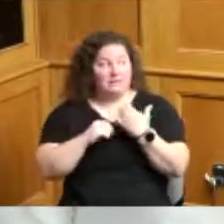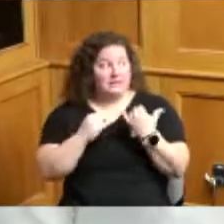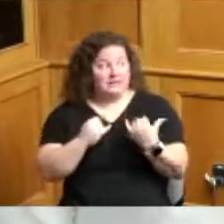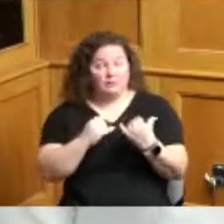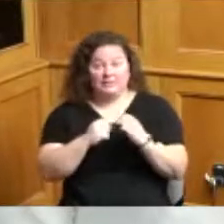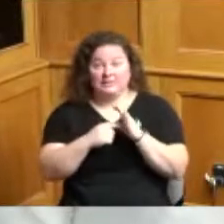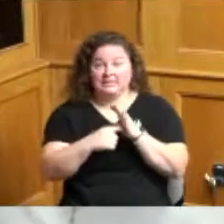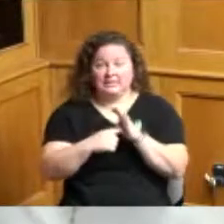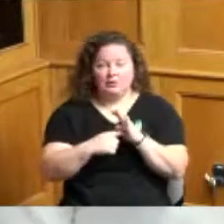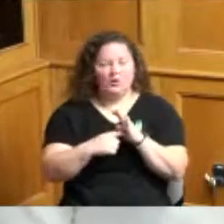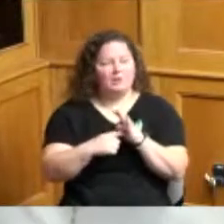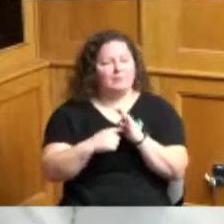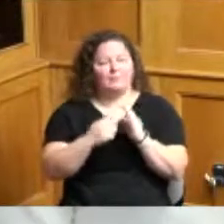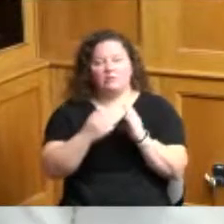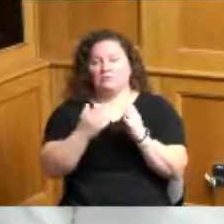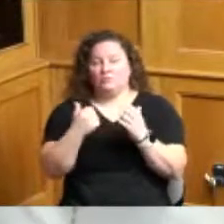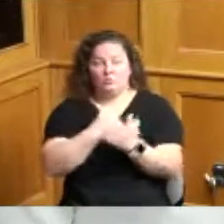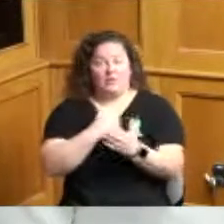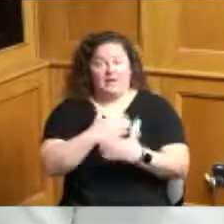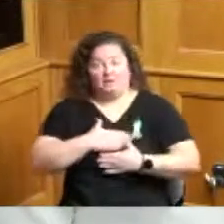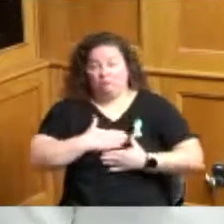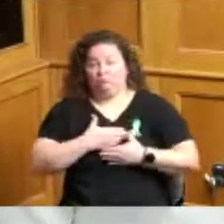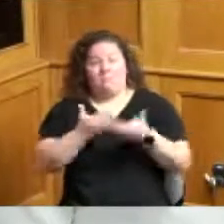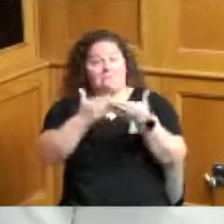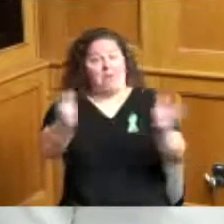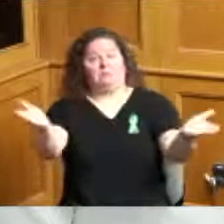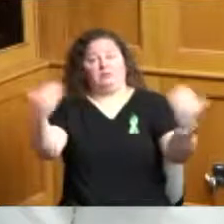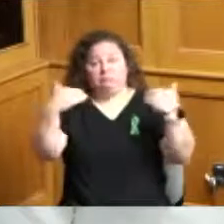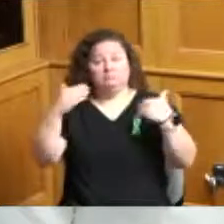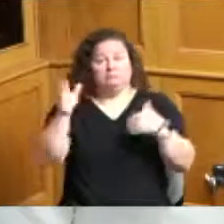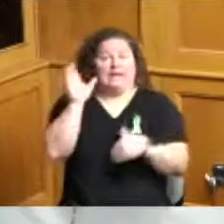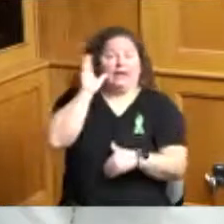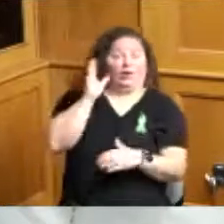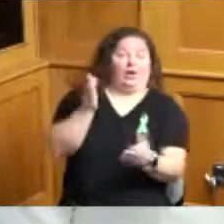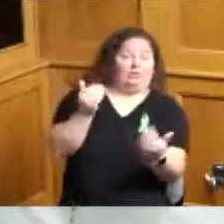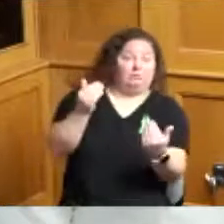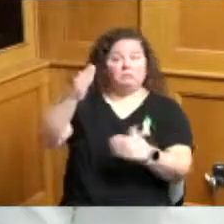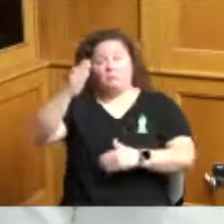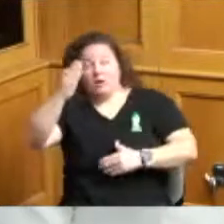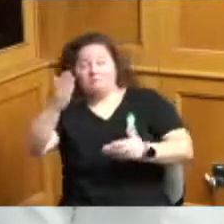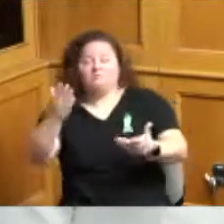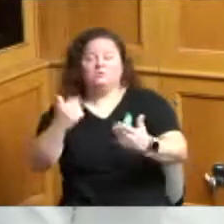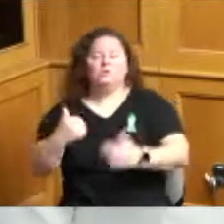have these public hearings and hear from people and we heard from a lot of citizens both at the